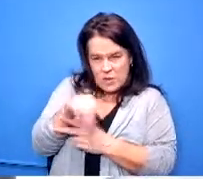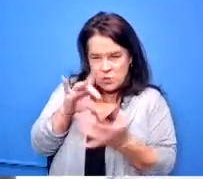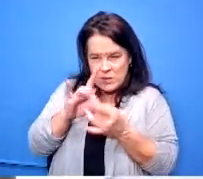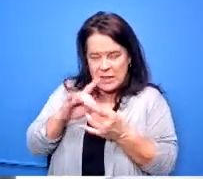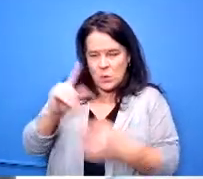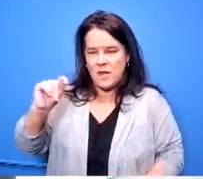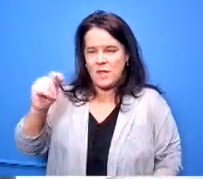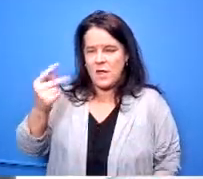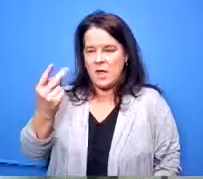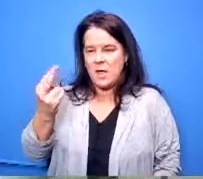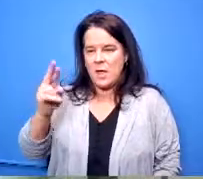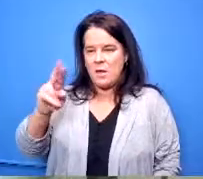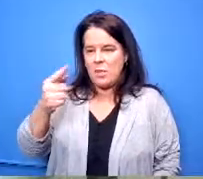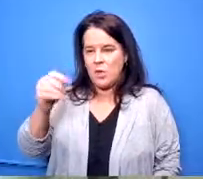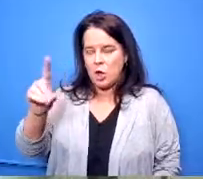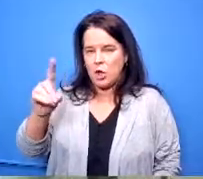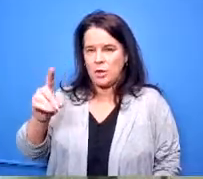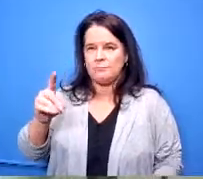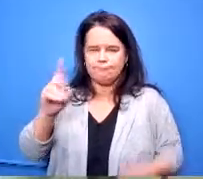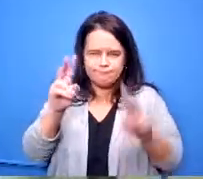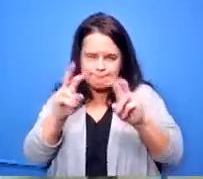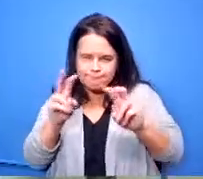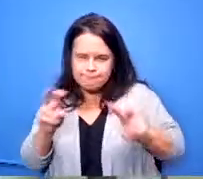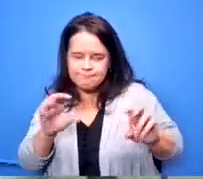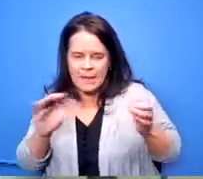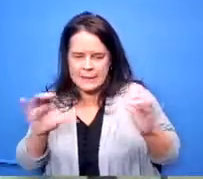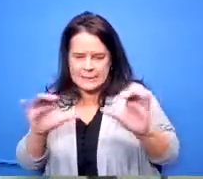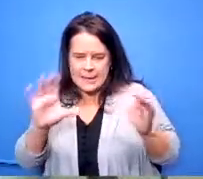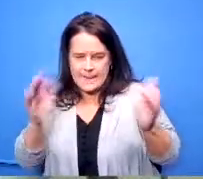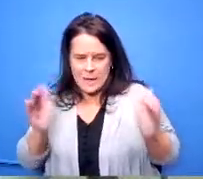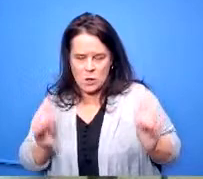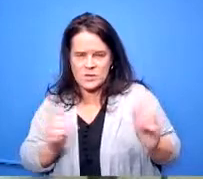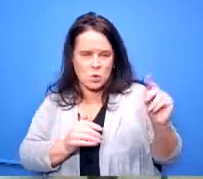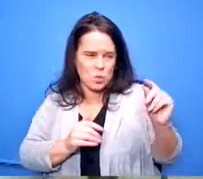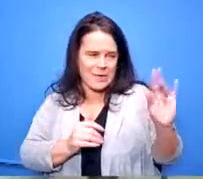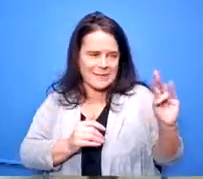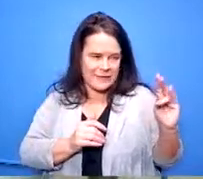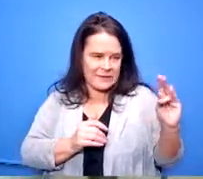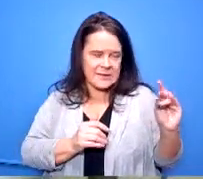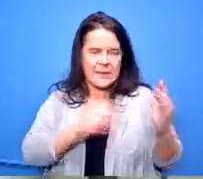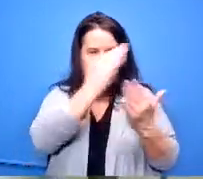went through and actually did the comparison from 2017 that had the robust list of all the programs